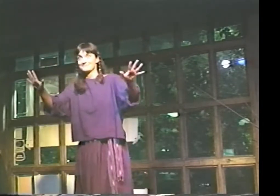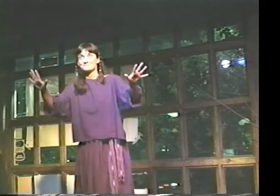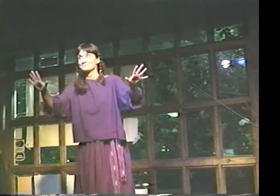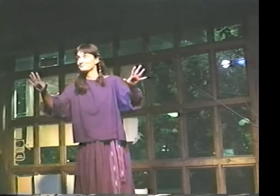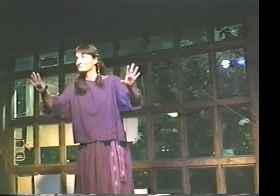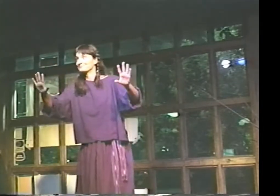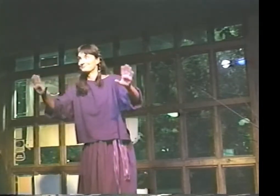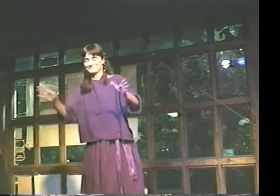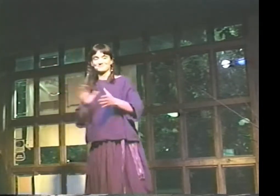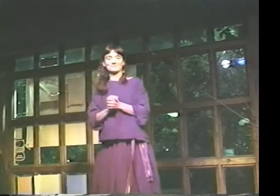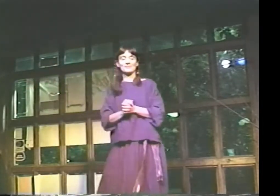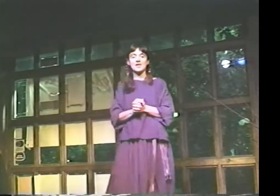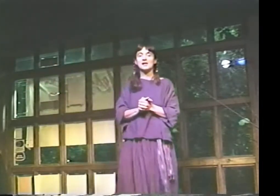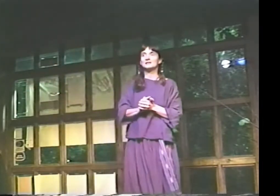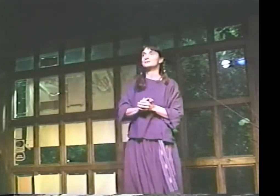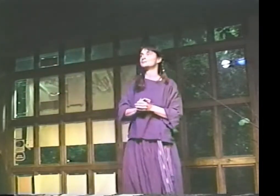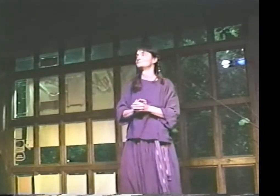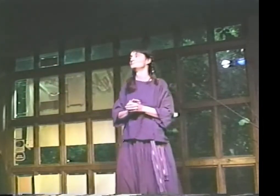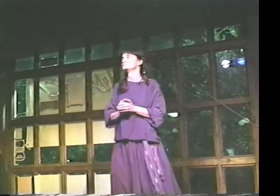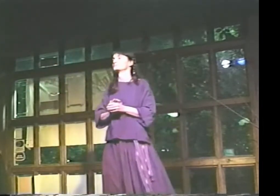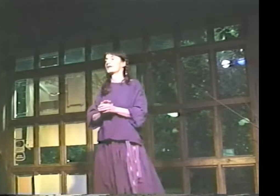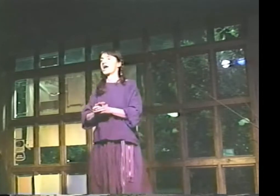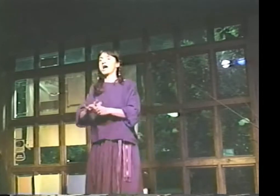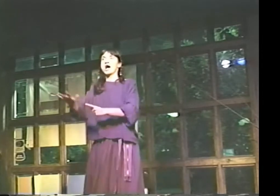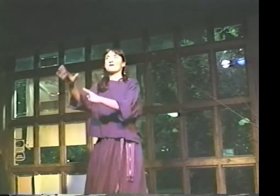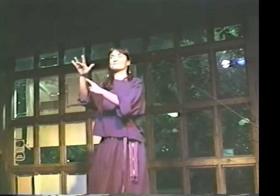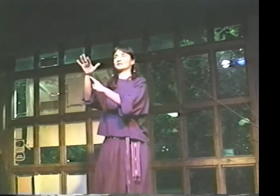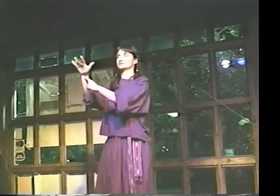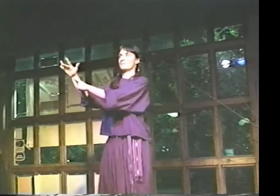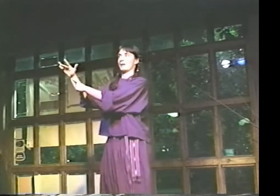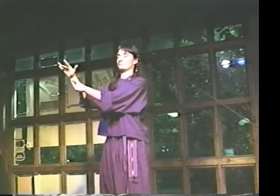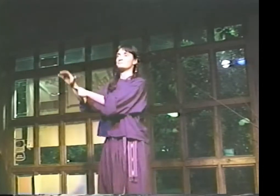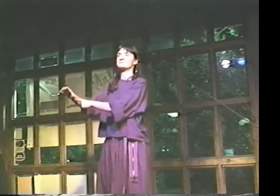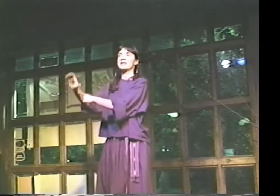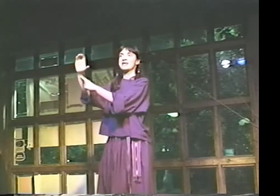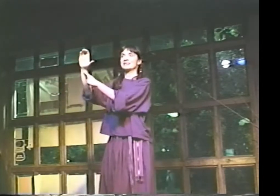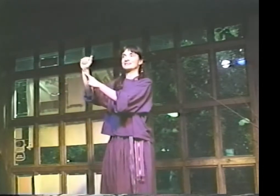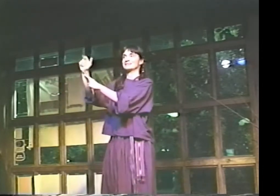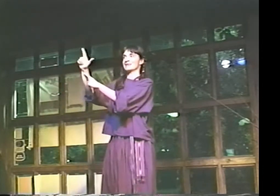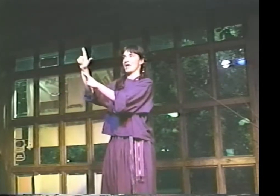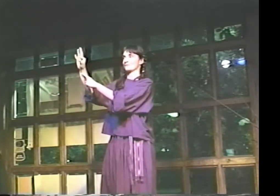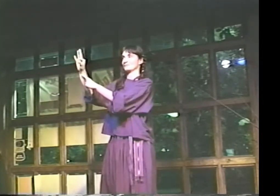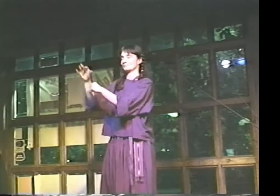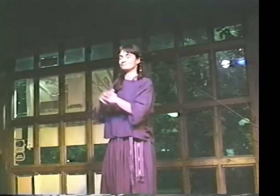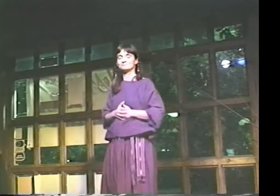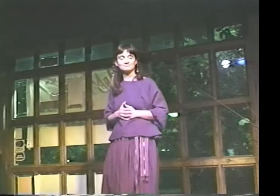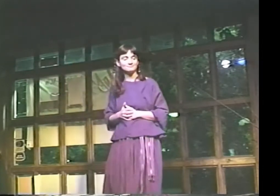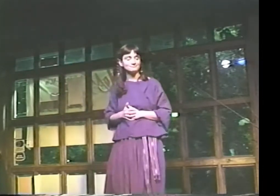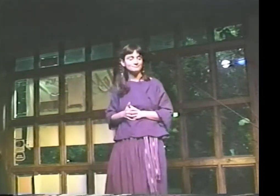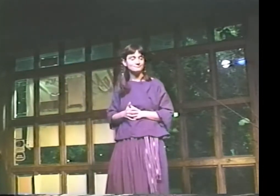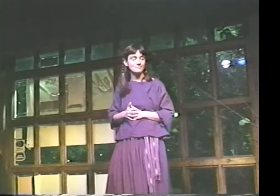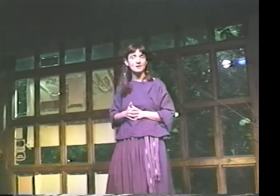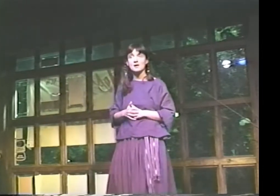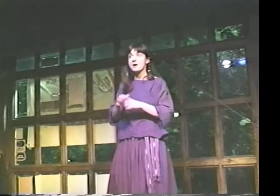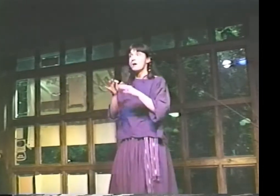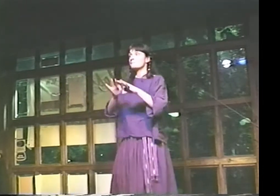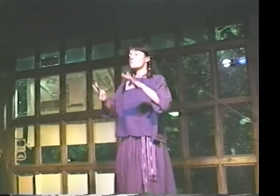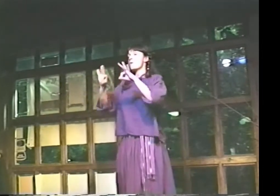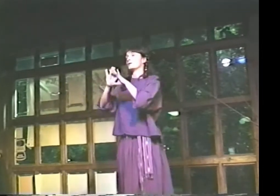YES? OK. THIS IS A FINGERSPELLED POEM, AND IT'S THE WORD "CALF."